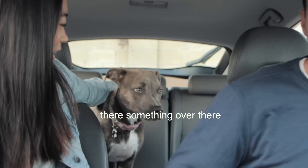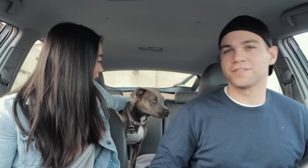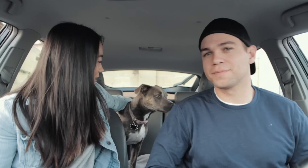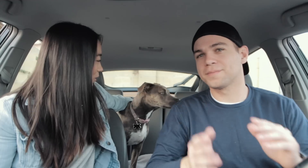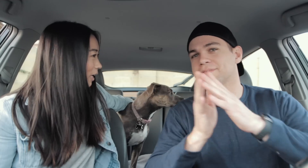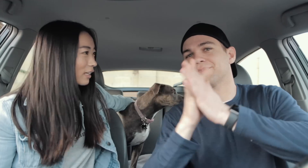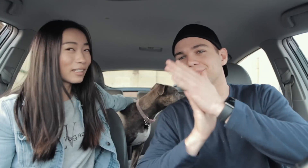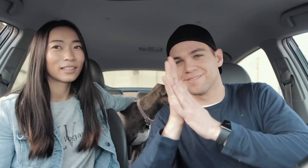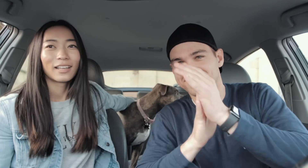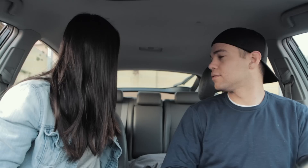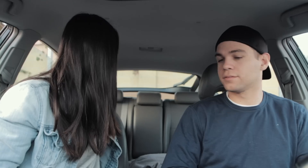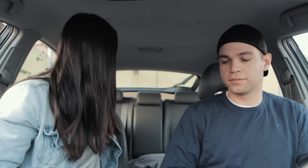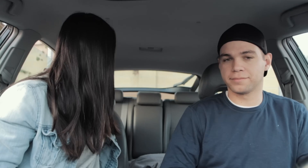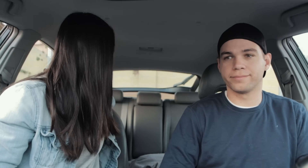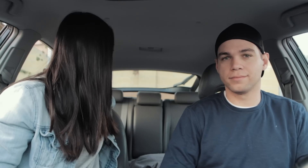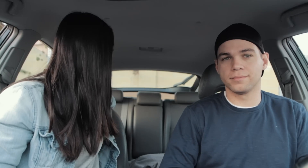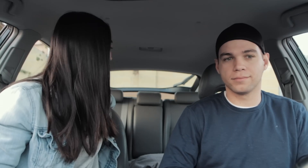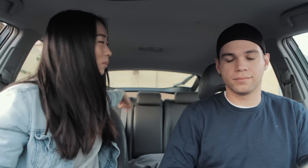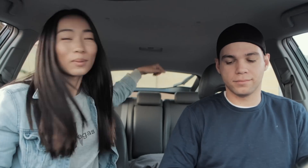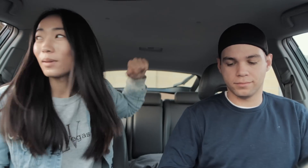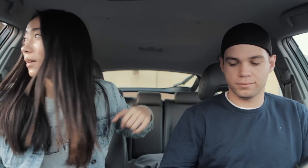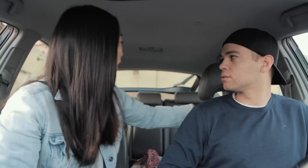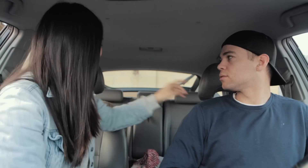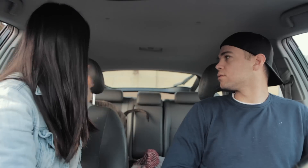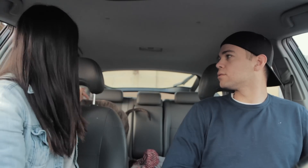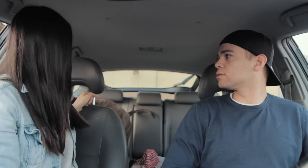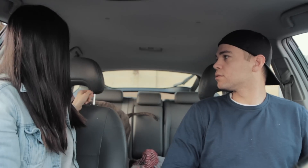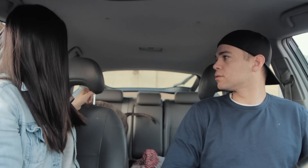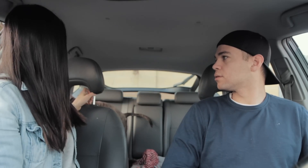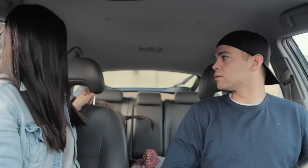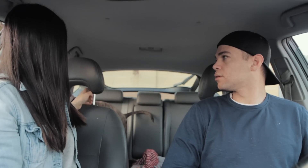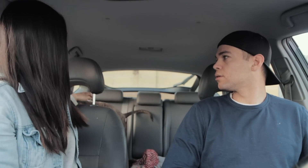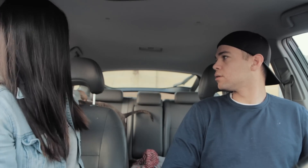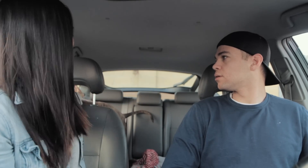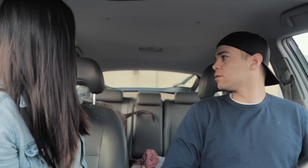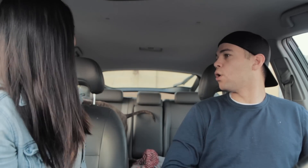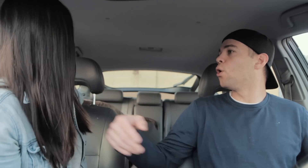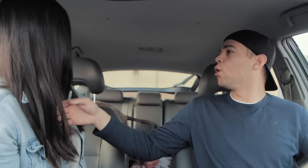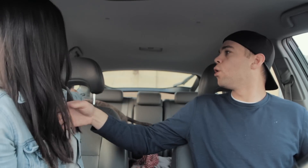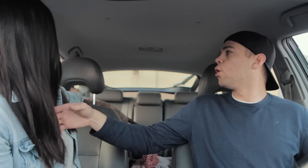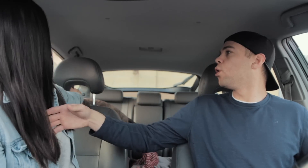E: it's okay. it's okay *growl* E: It's okay baby *bark* E: hey! *bark* E: hey, stop that